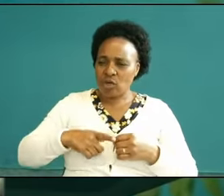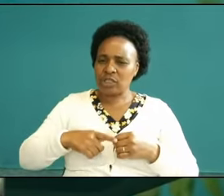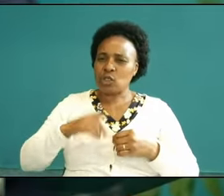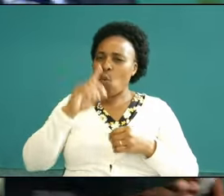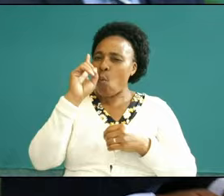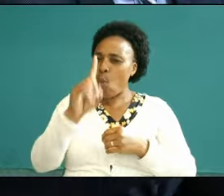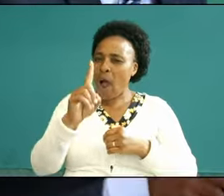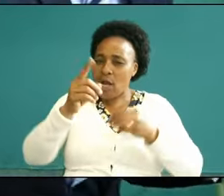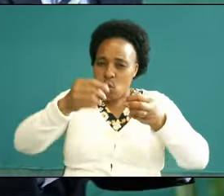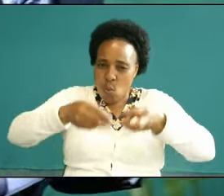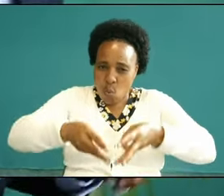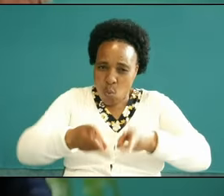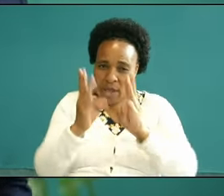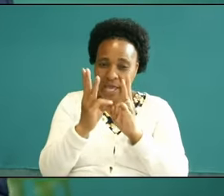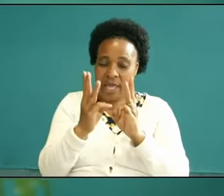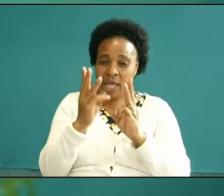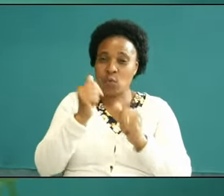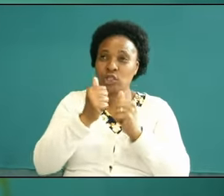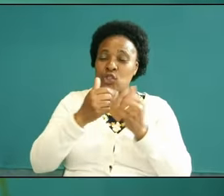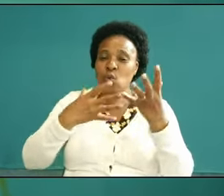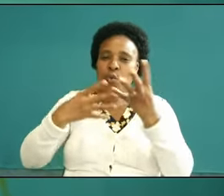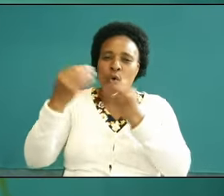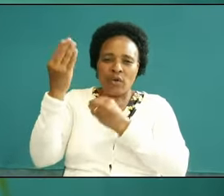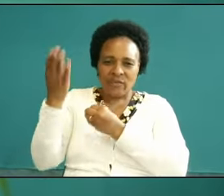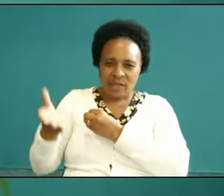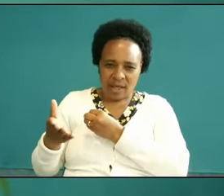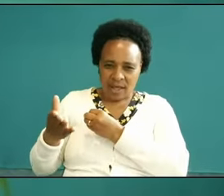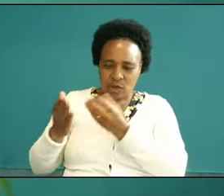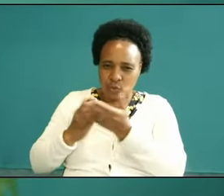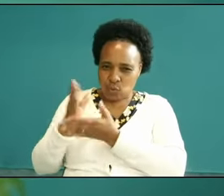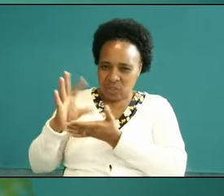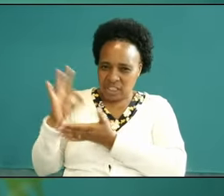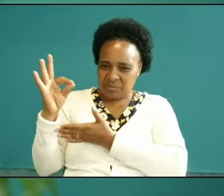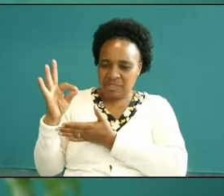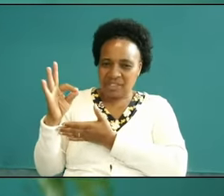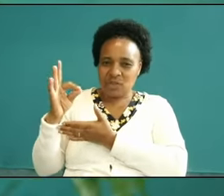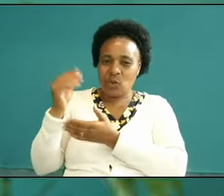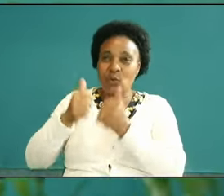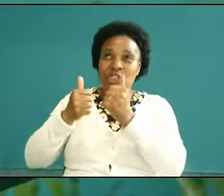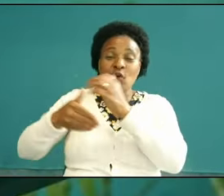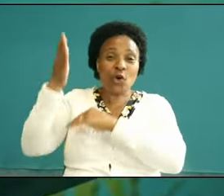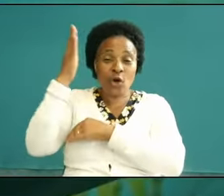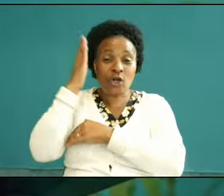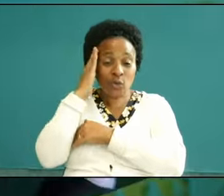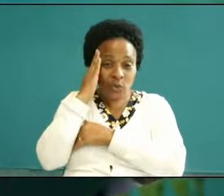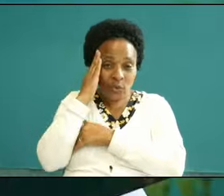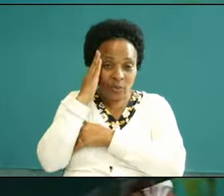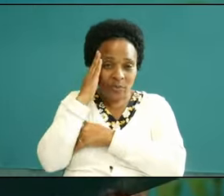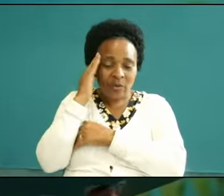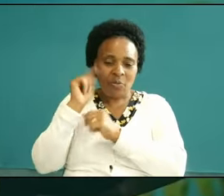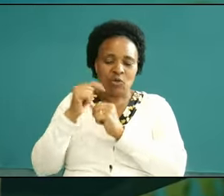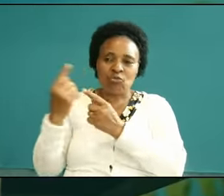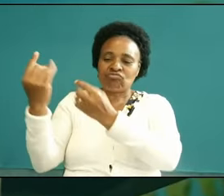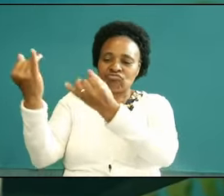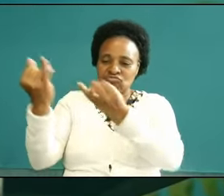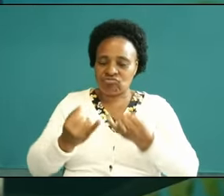you go and pray in the spirit the heaven deploys his Heavenly is to come and the Bible tells me